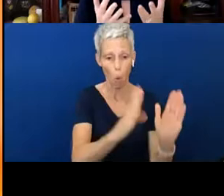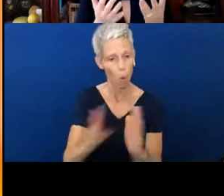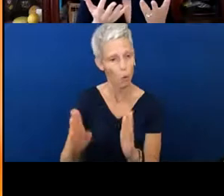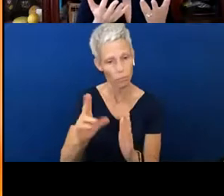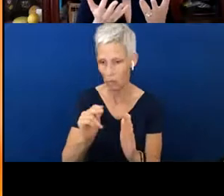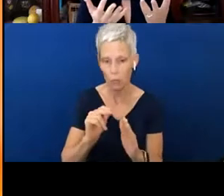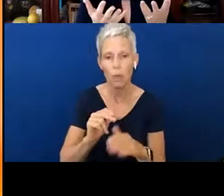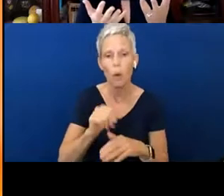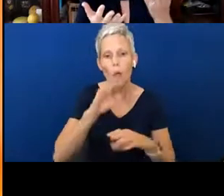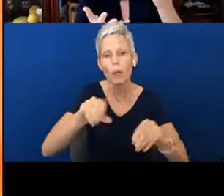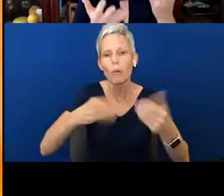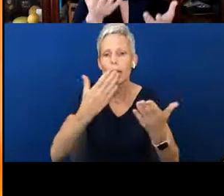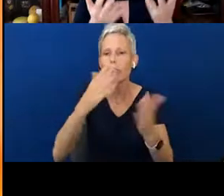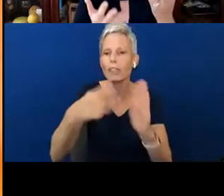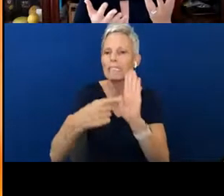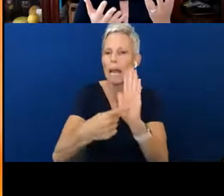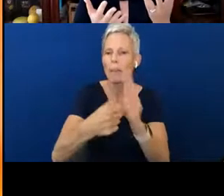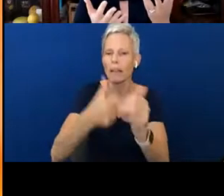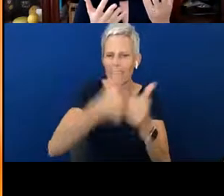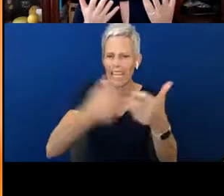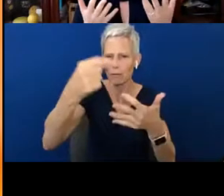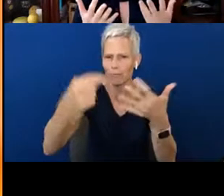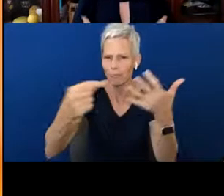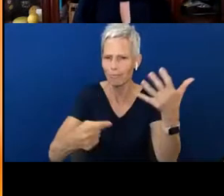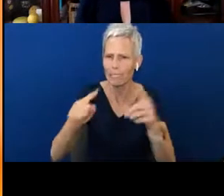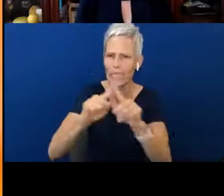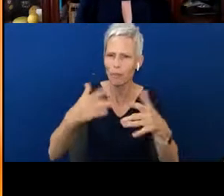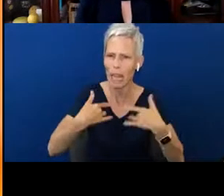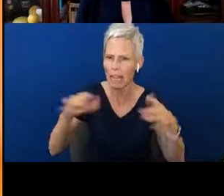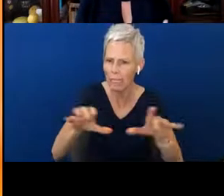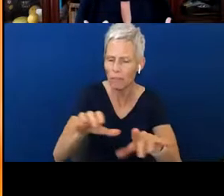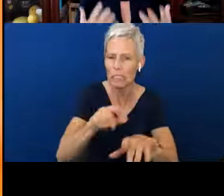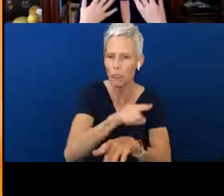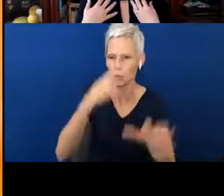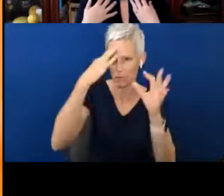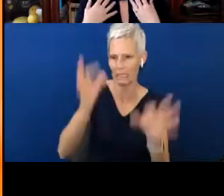good sampling of different activities that you can determine. Does that fit in my environment?